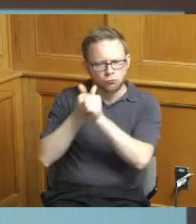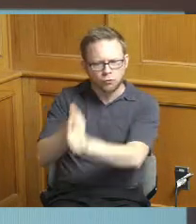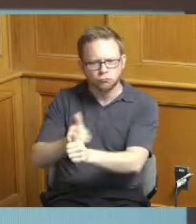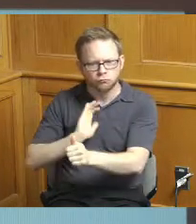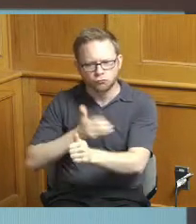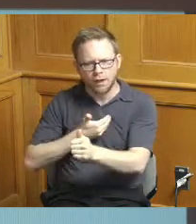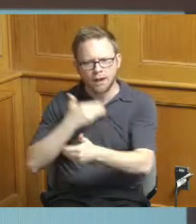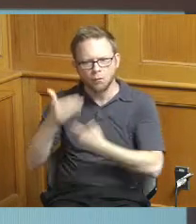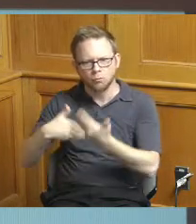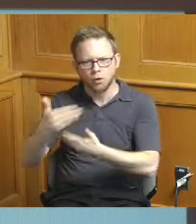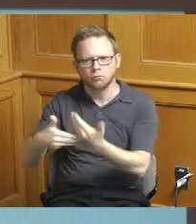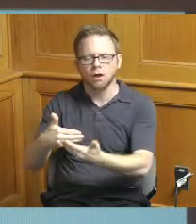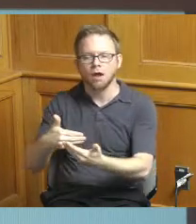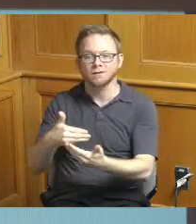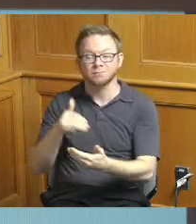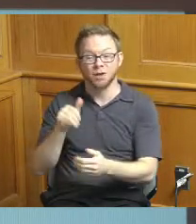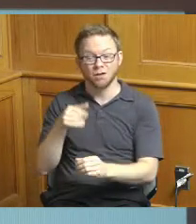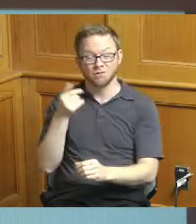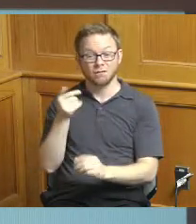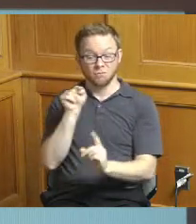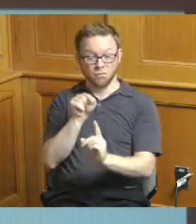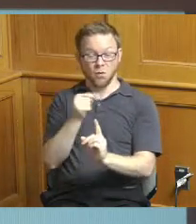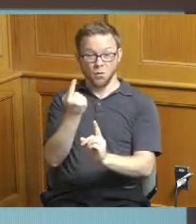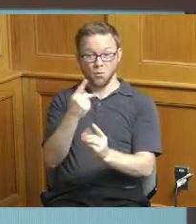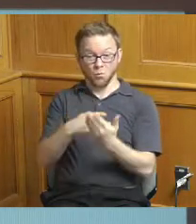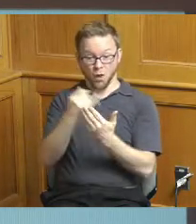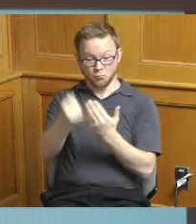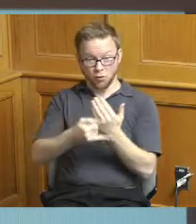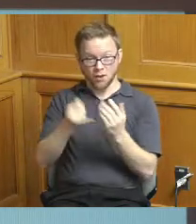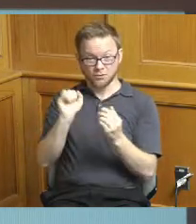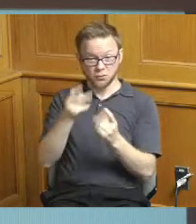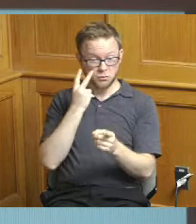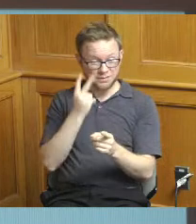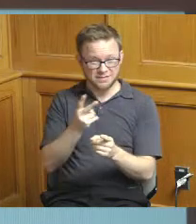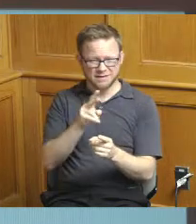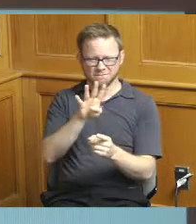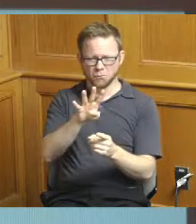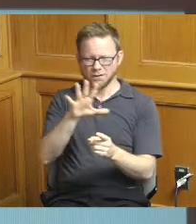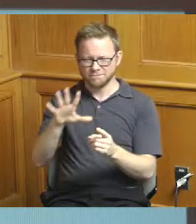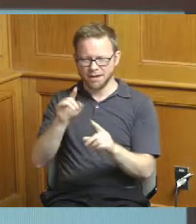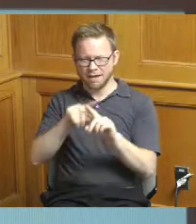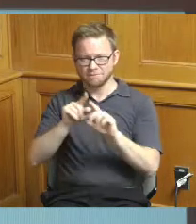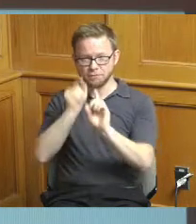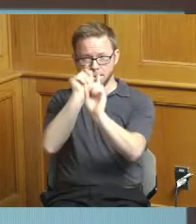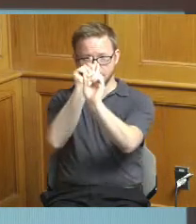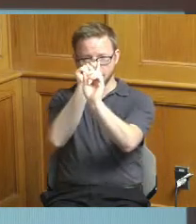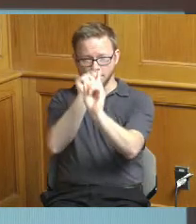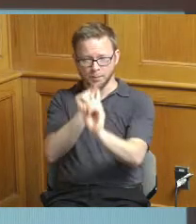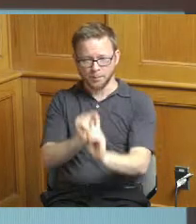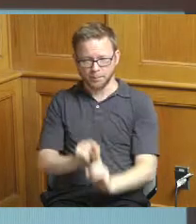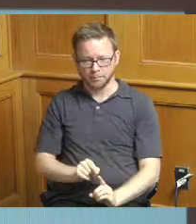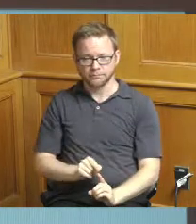look at an individual project we have about 45 milestones and some of those you know we see as